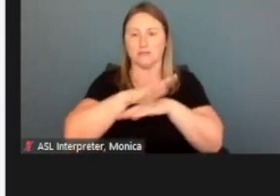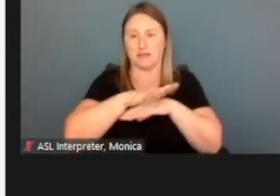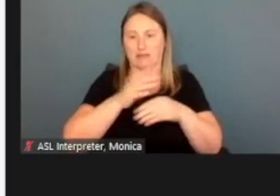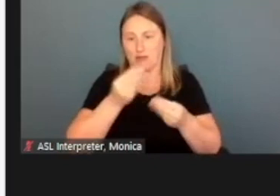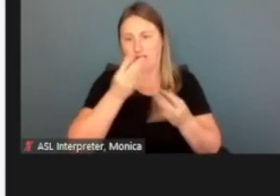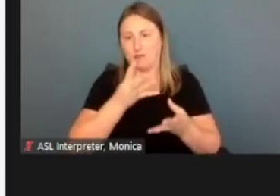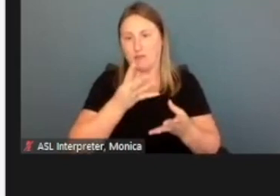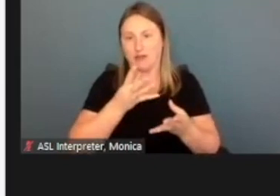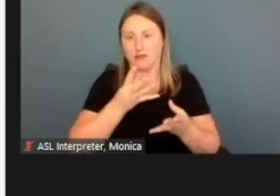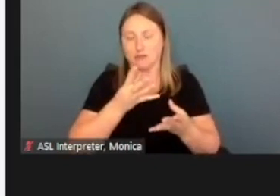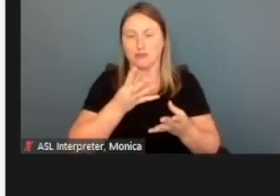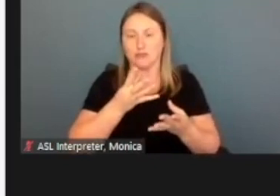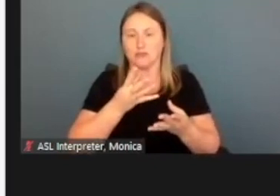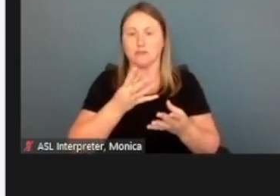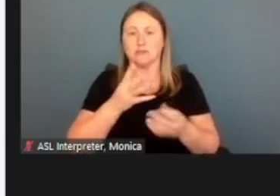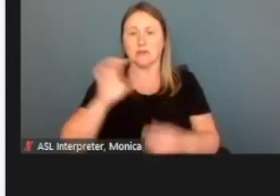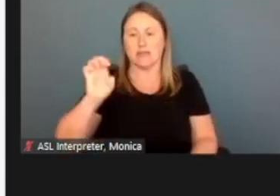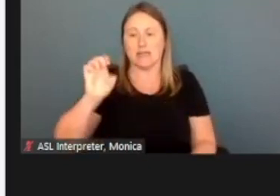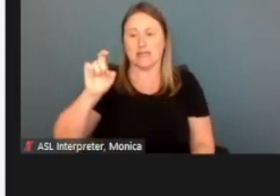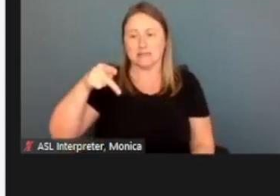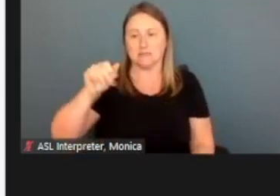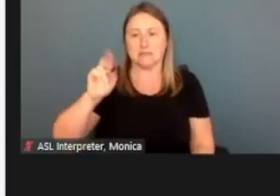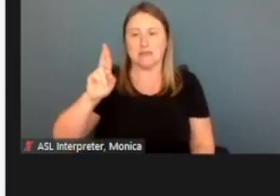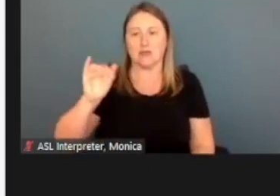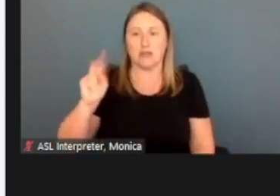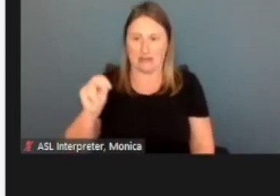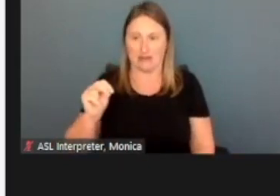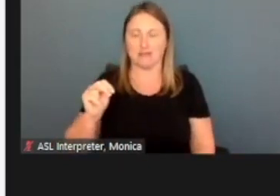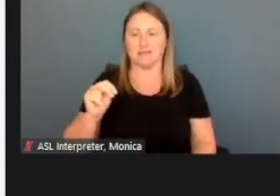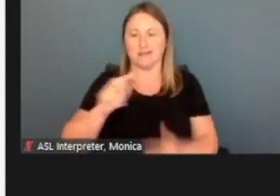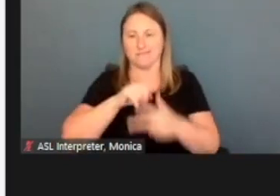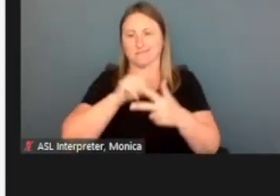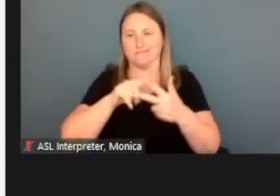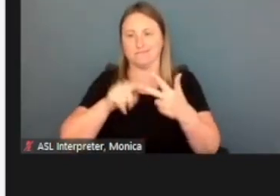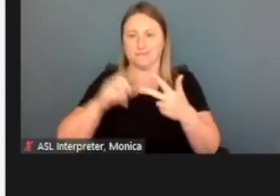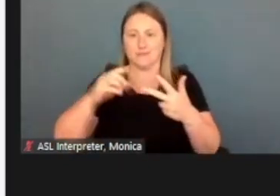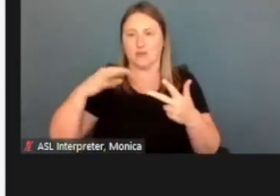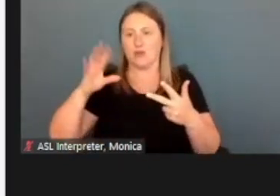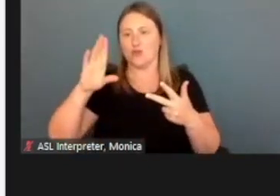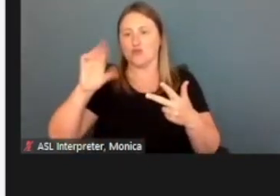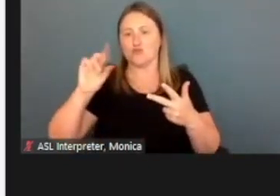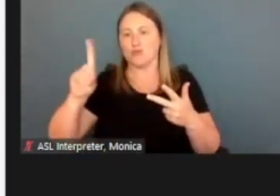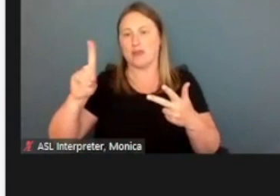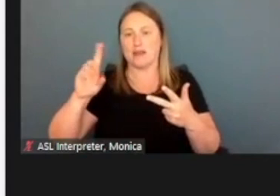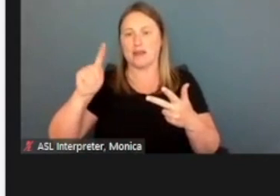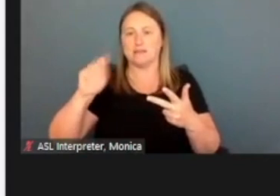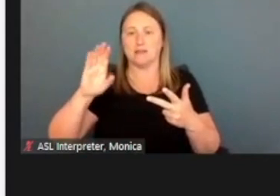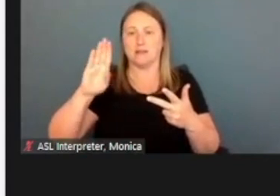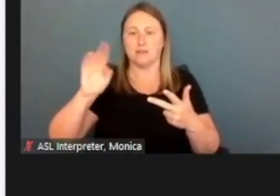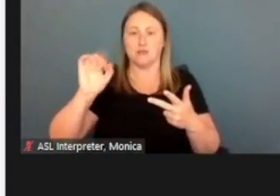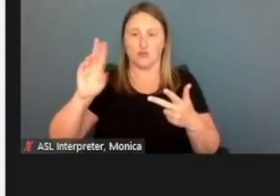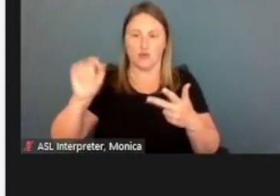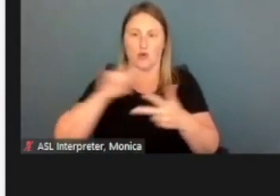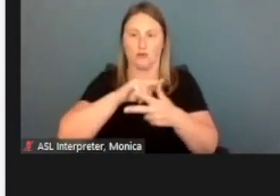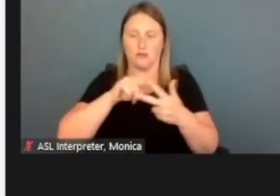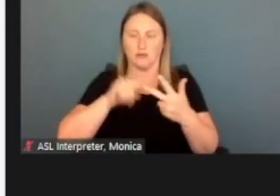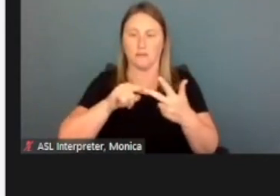to Experian, which is one of the three main credit bureaus. And then they get asked a series of questions